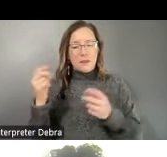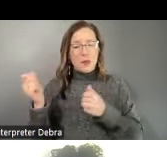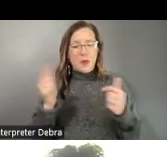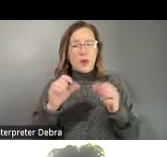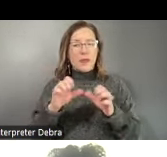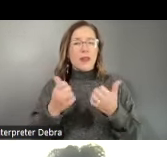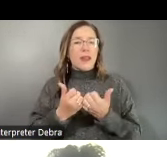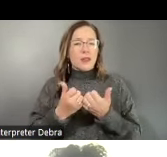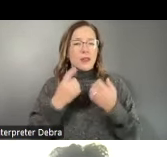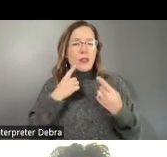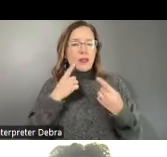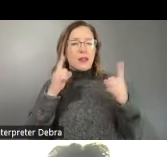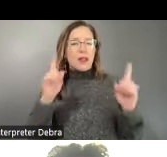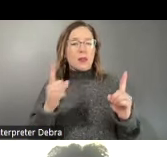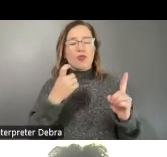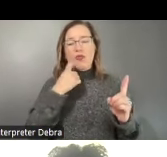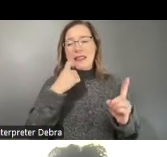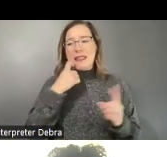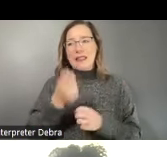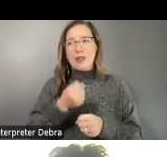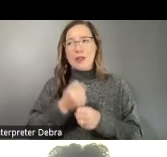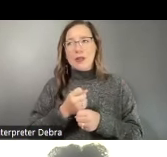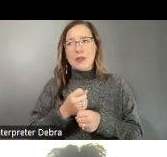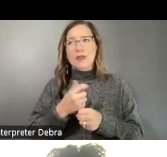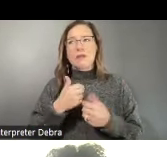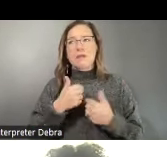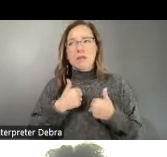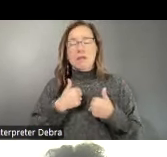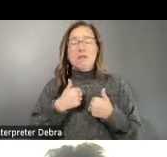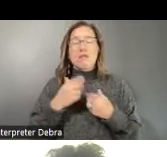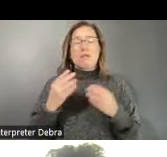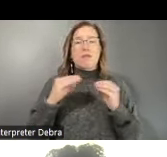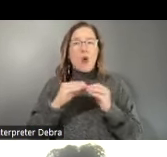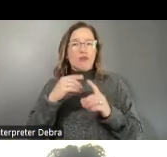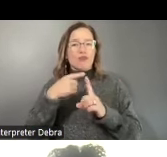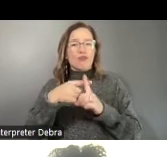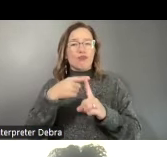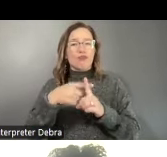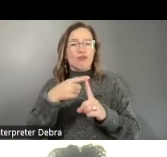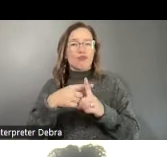has accomplished in recent years, I remain even more optimistic about the future of the